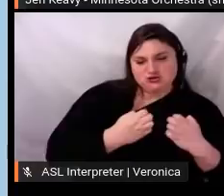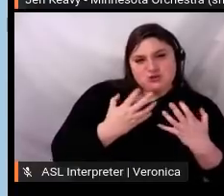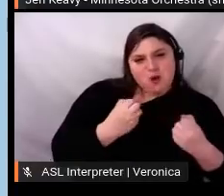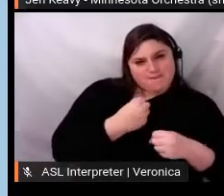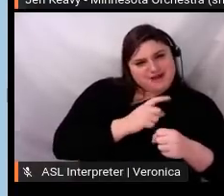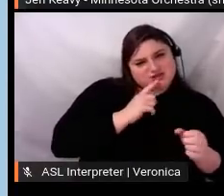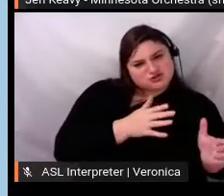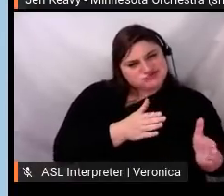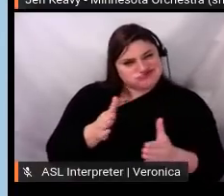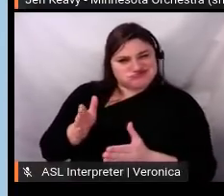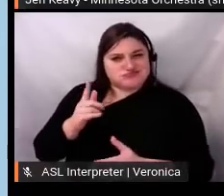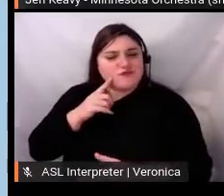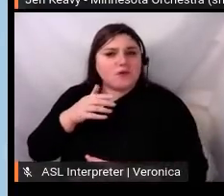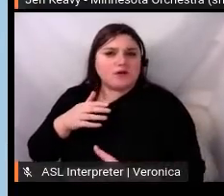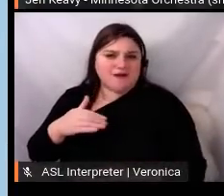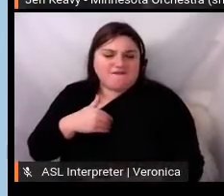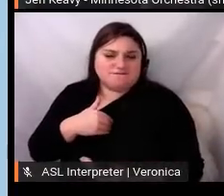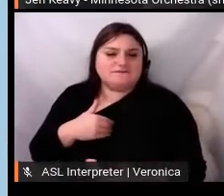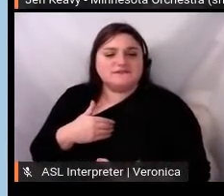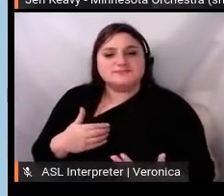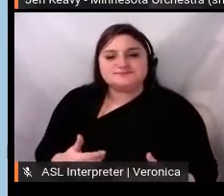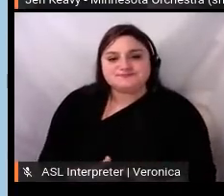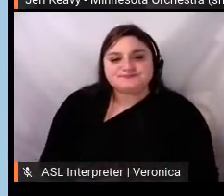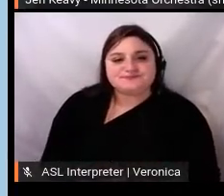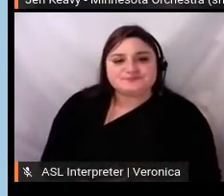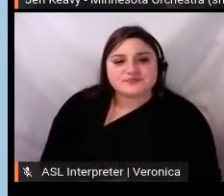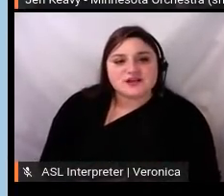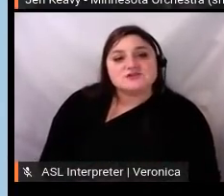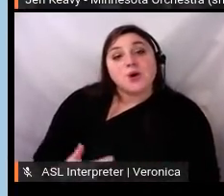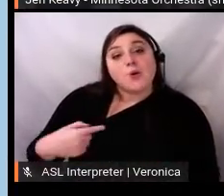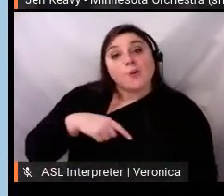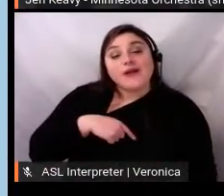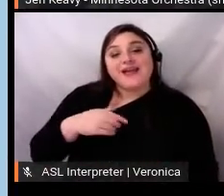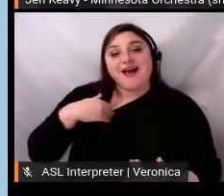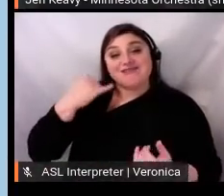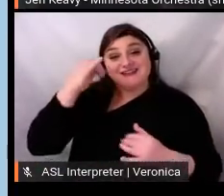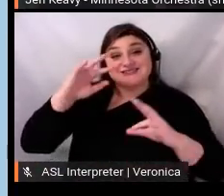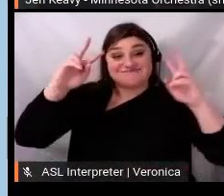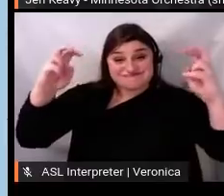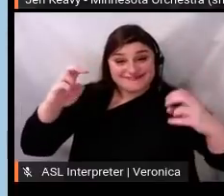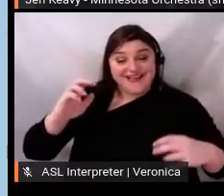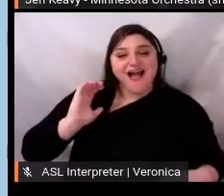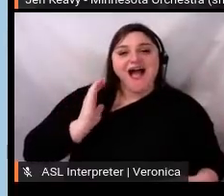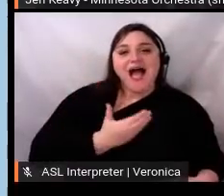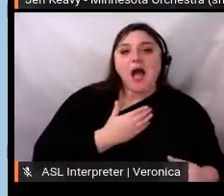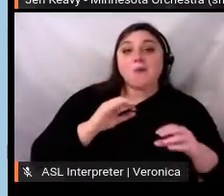the following things: Our organizational culture, our consistent focus